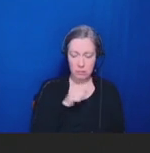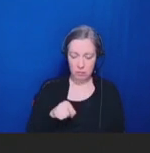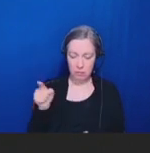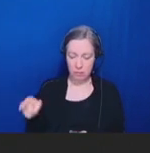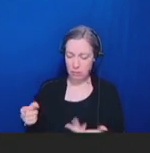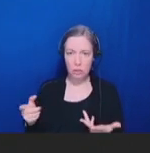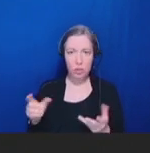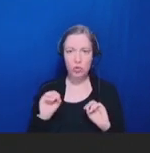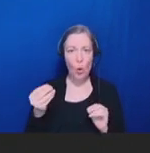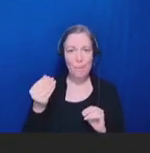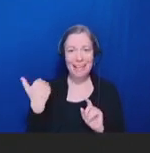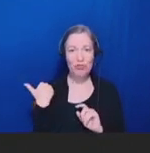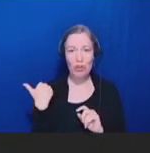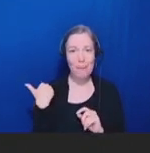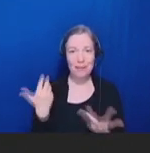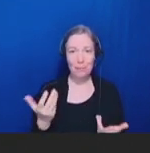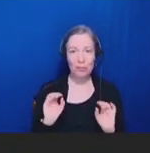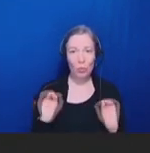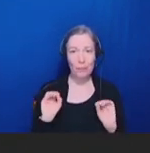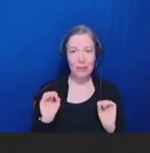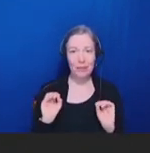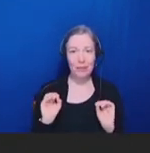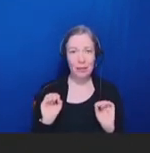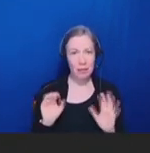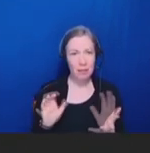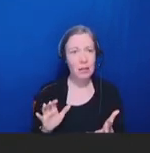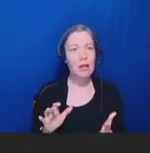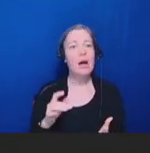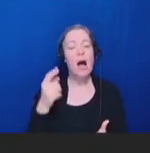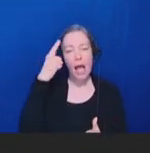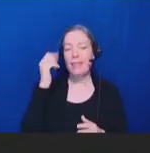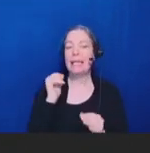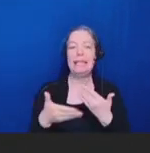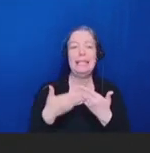going to generate a lot of fatigue but will continue to improve vaccine uptake. And I